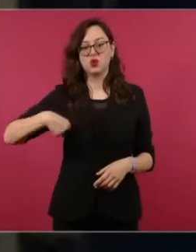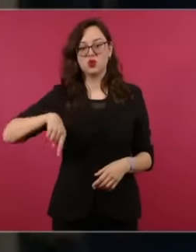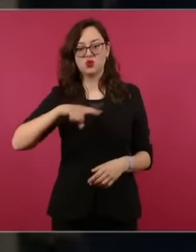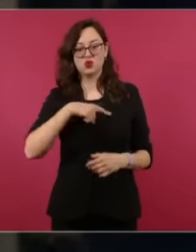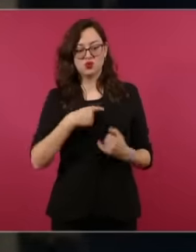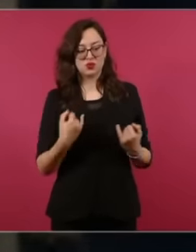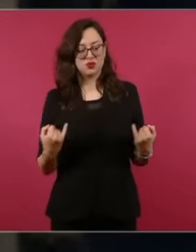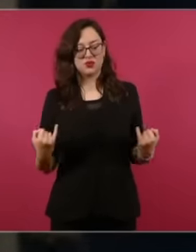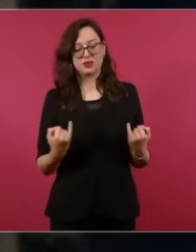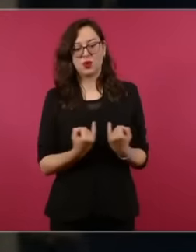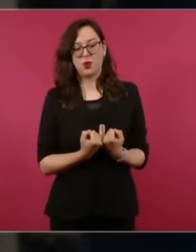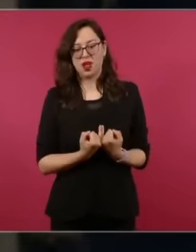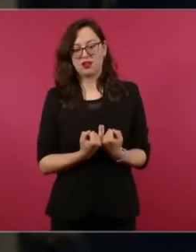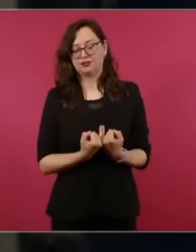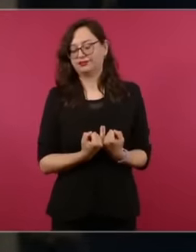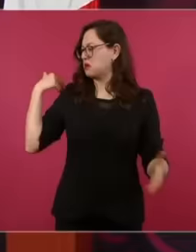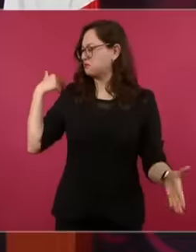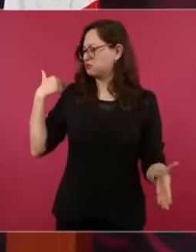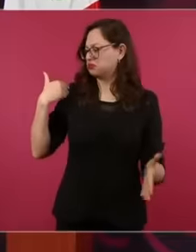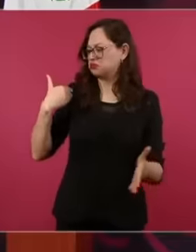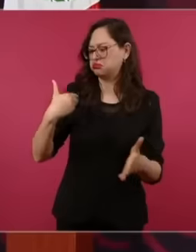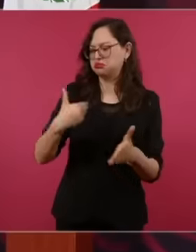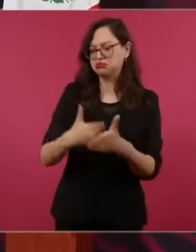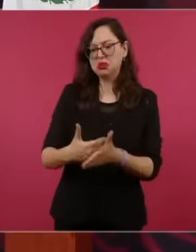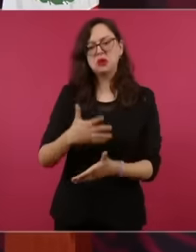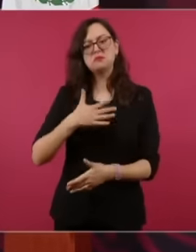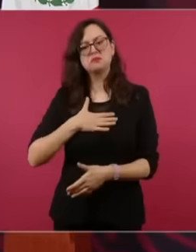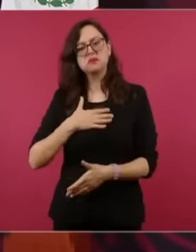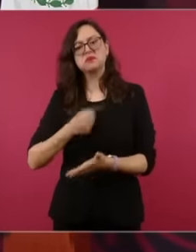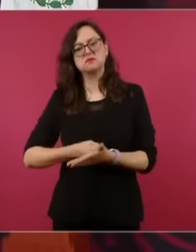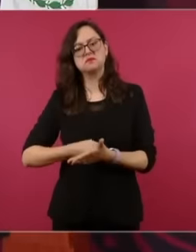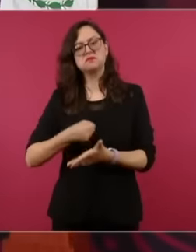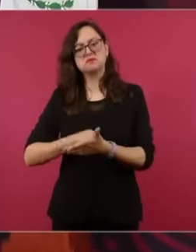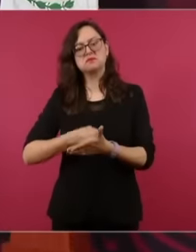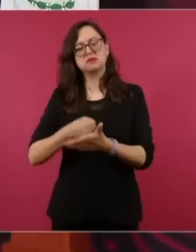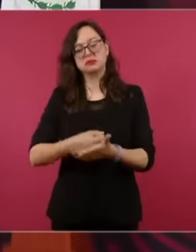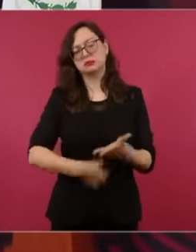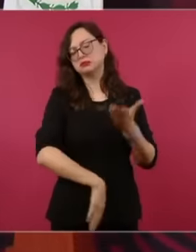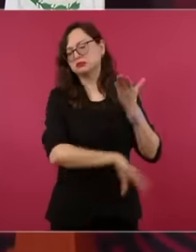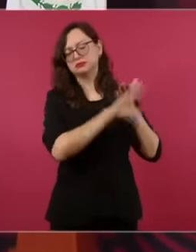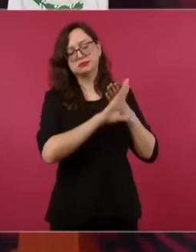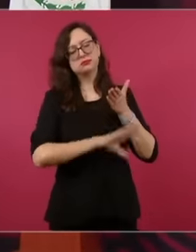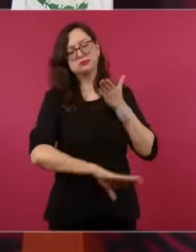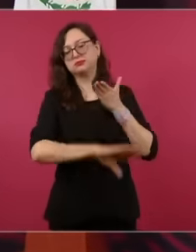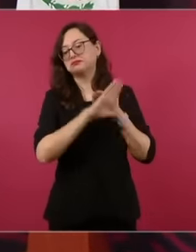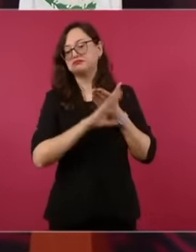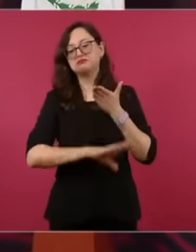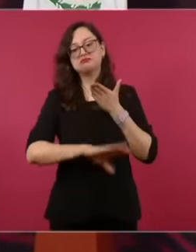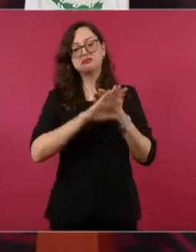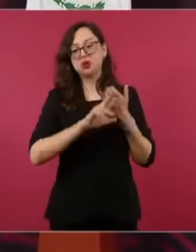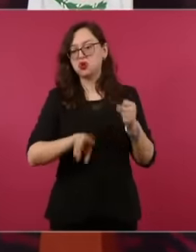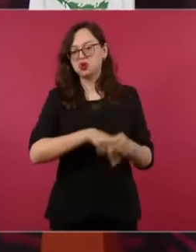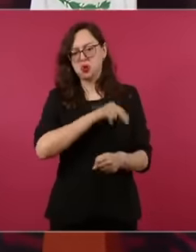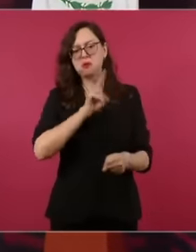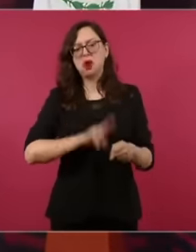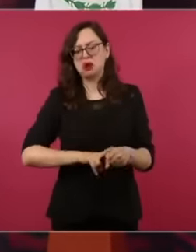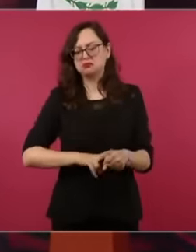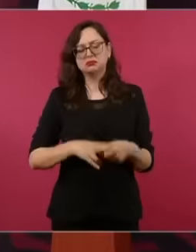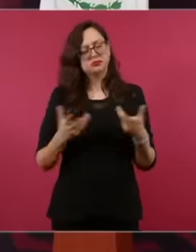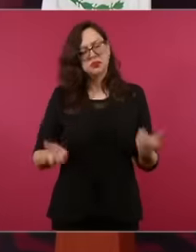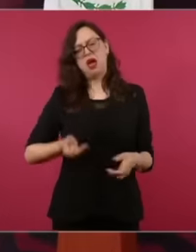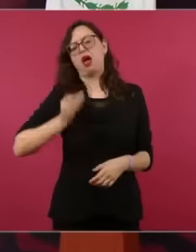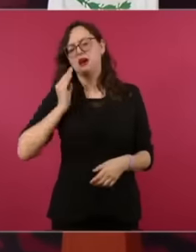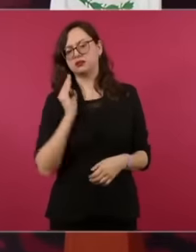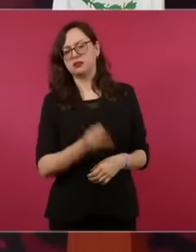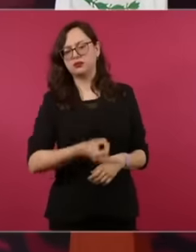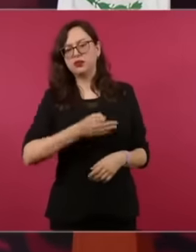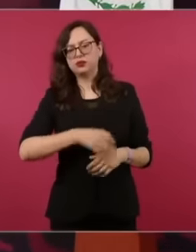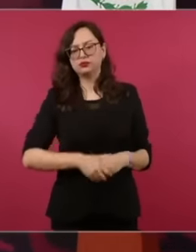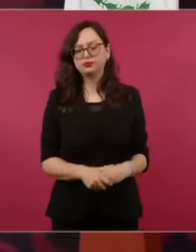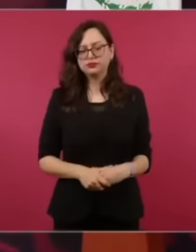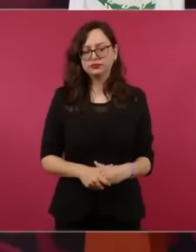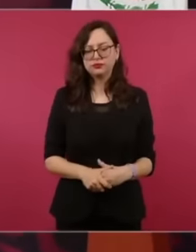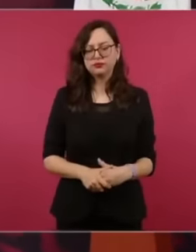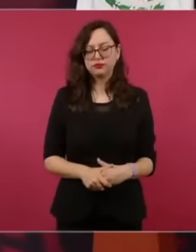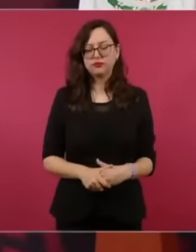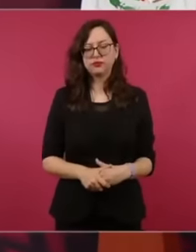when you fight for a just cause you have to be willing to pay a price of